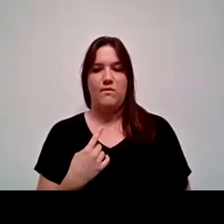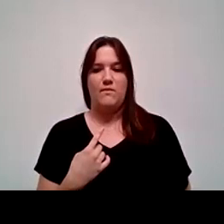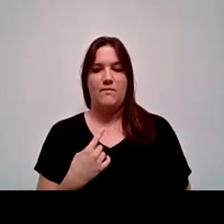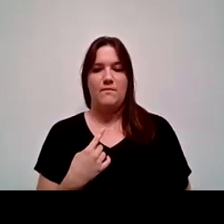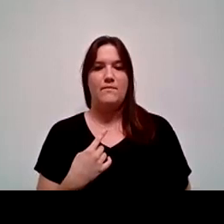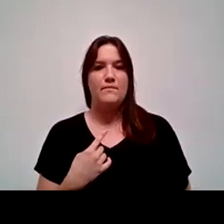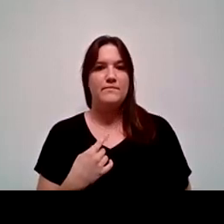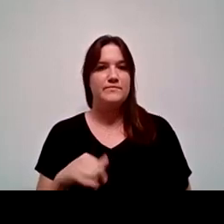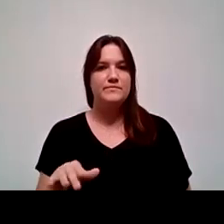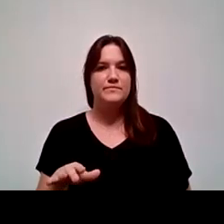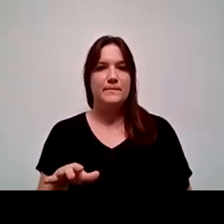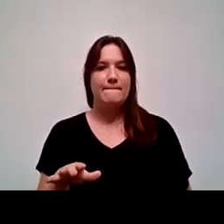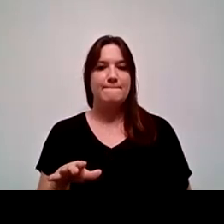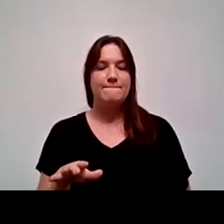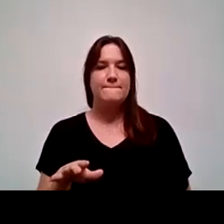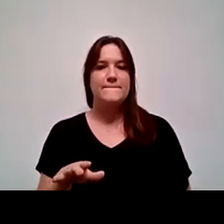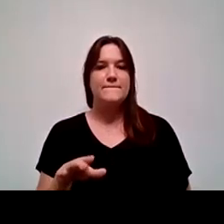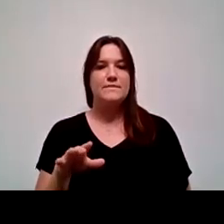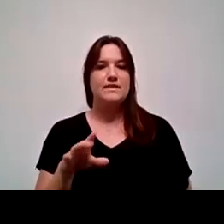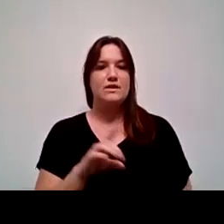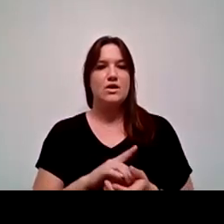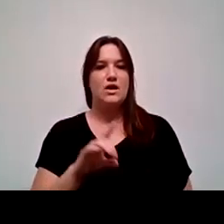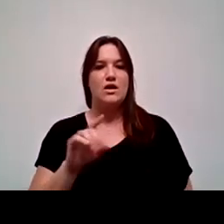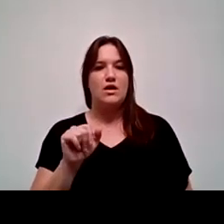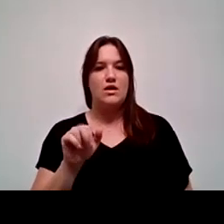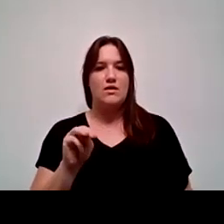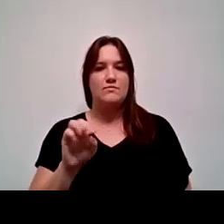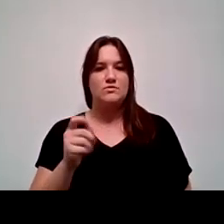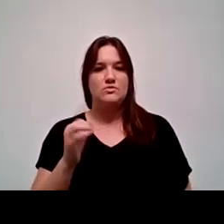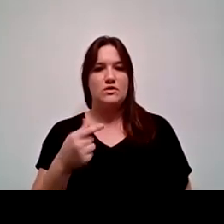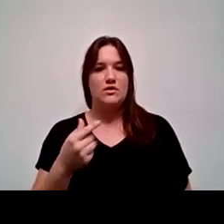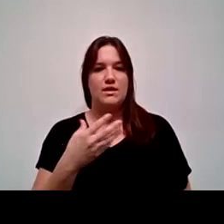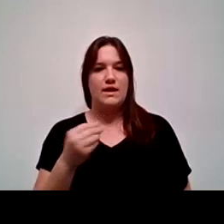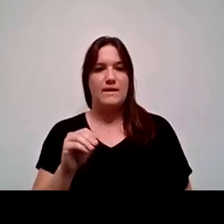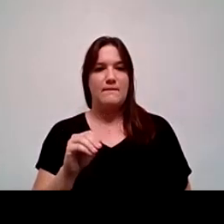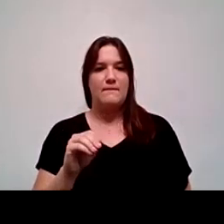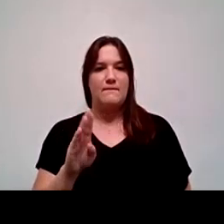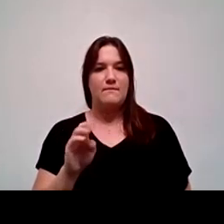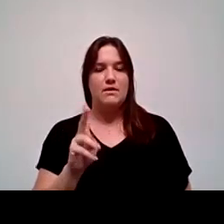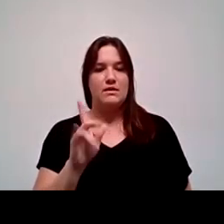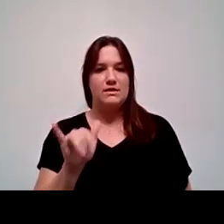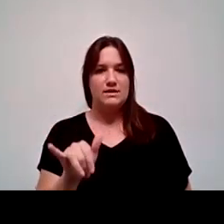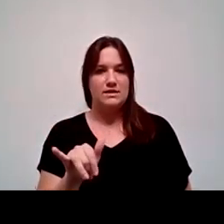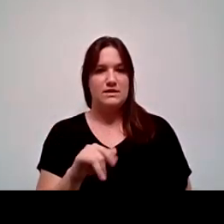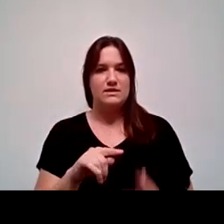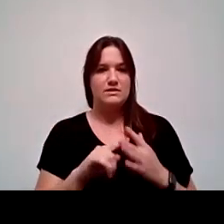I'll direct it to Dr. Armstrong and Dr. Buckley to begin, and that is